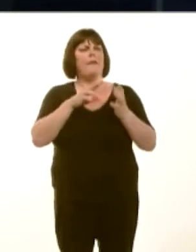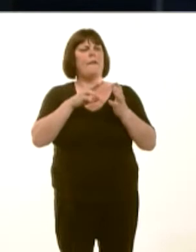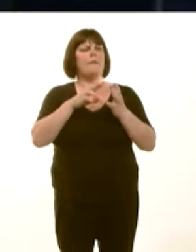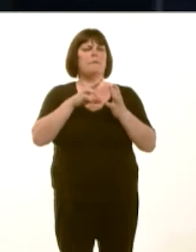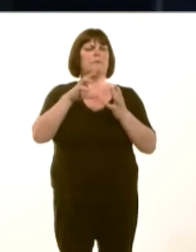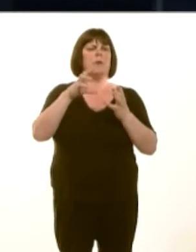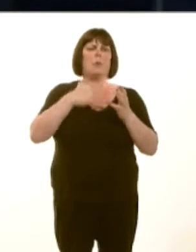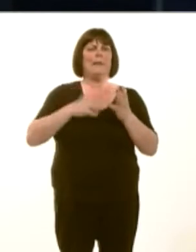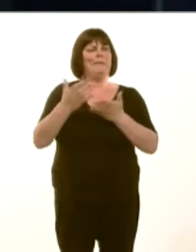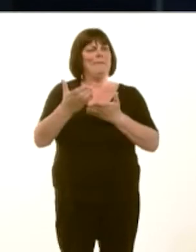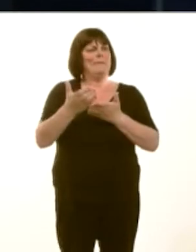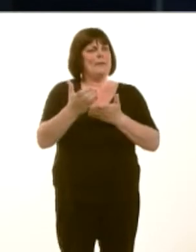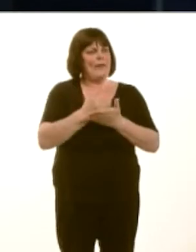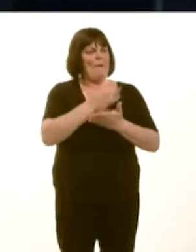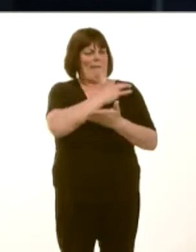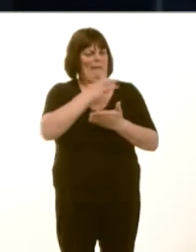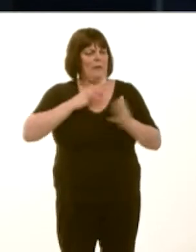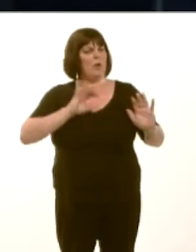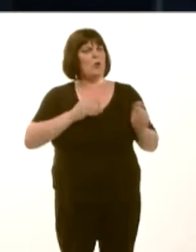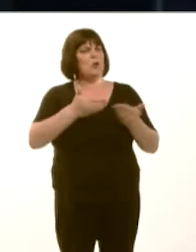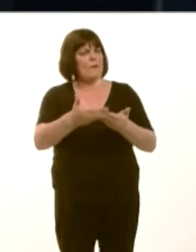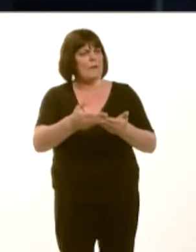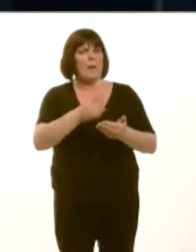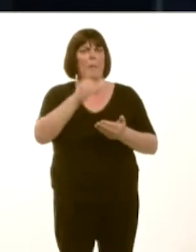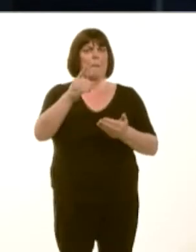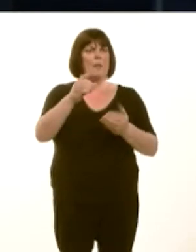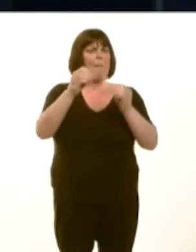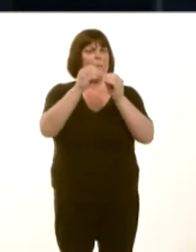clinical servicesí ond maeír ëcliniciansí eu hunainóCymdeithas Feddygol Prydainónawr yn cefnogi adolygiad barnwrol.